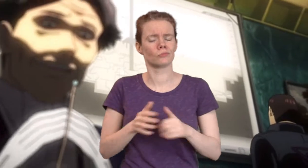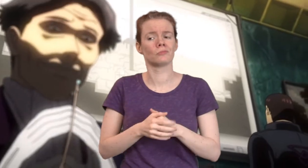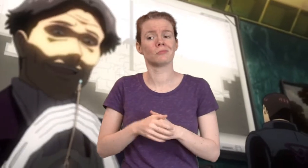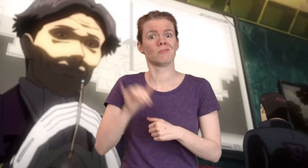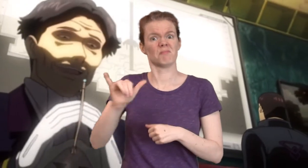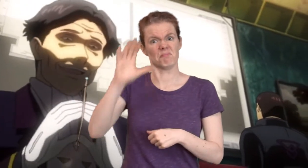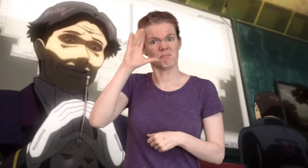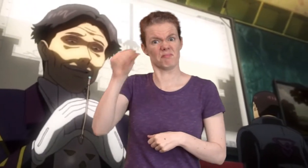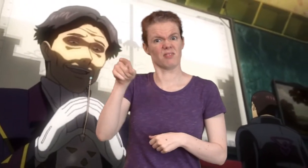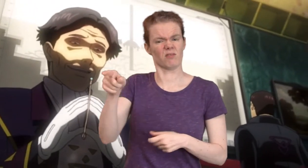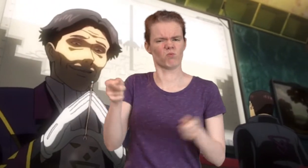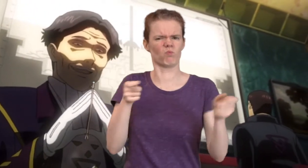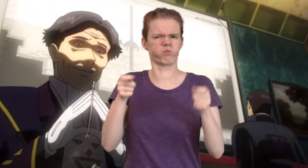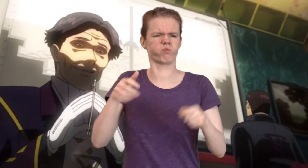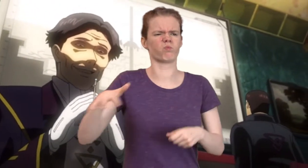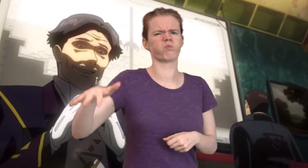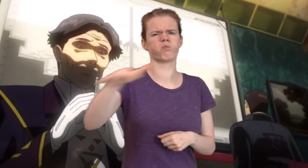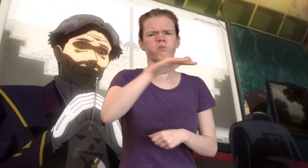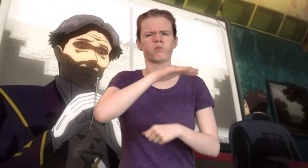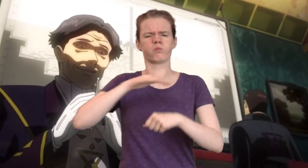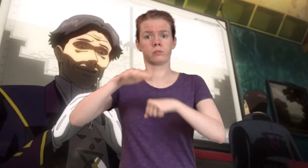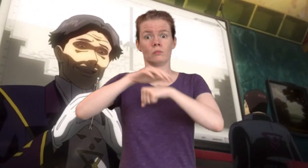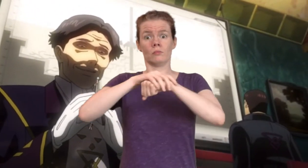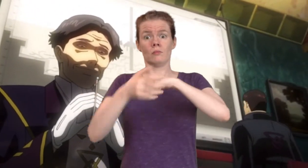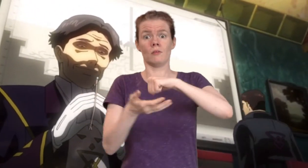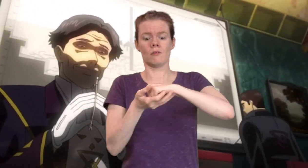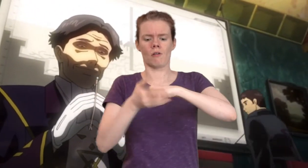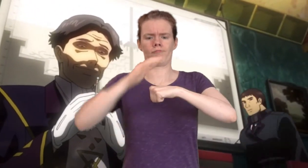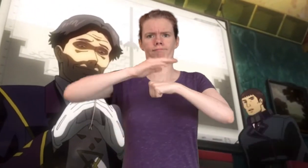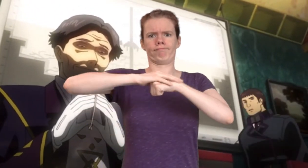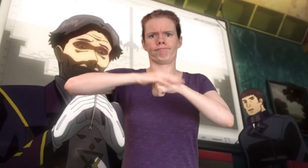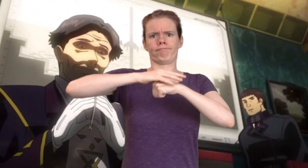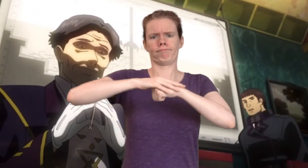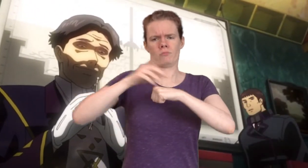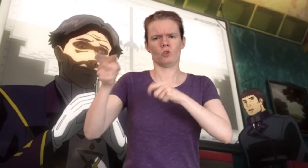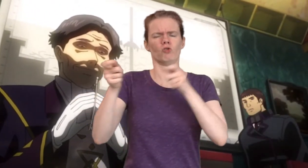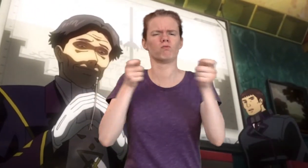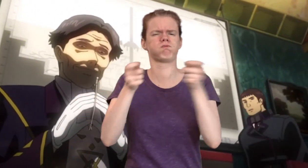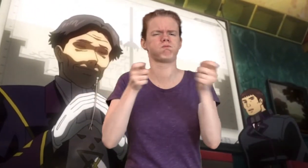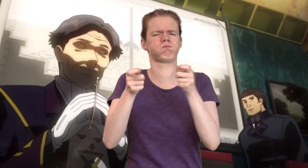This man rules the overland of Aiga.